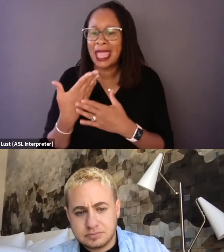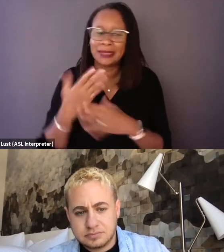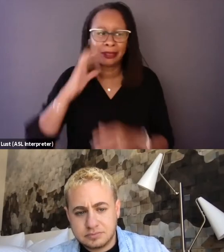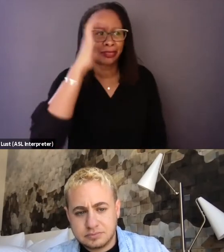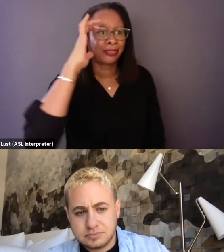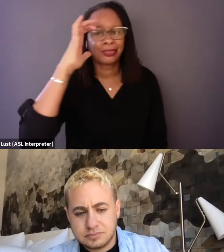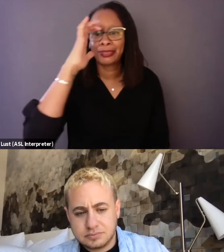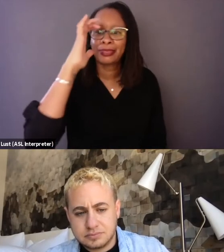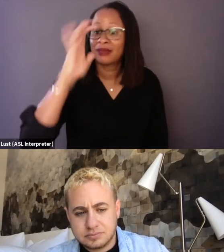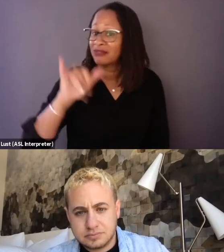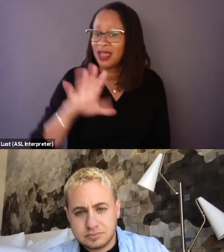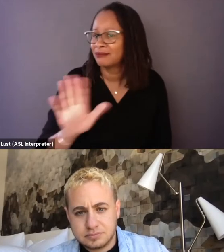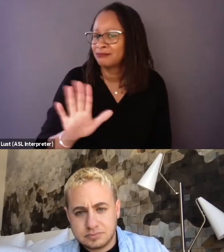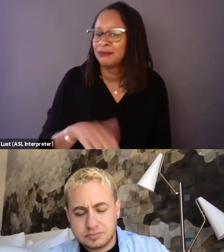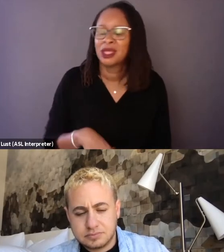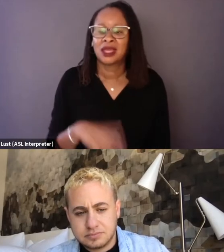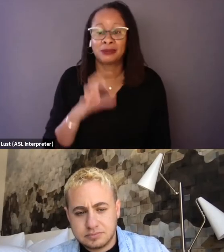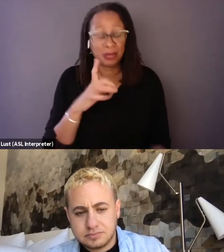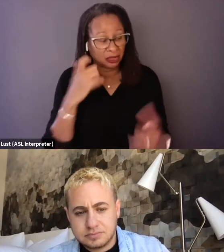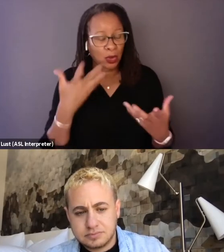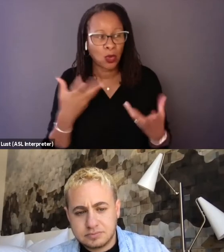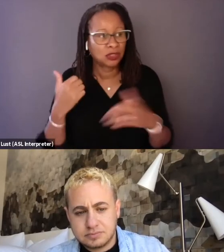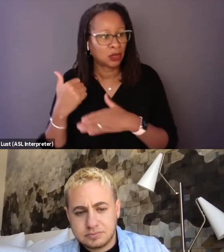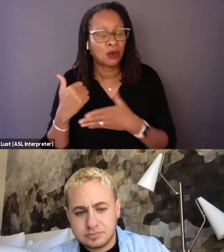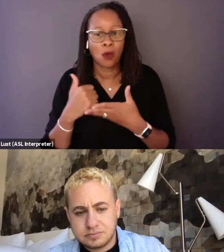because these stories deserved it and deserve it.